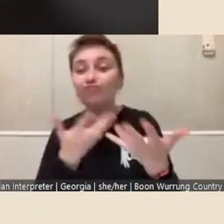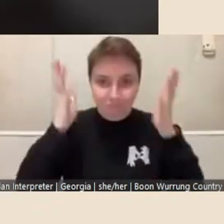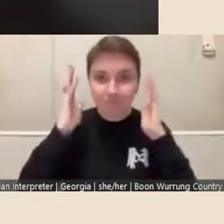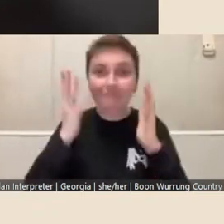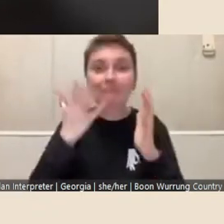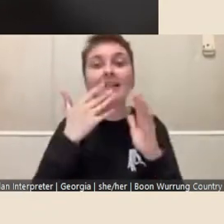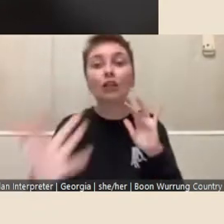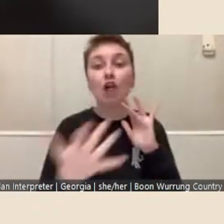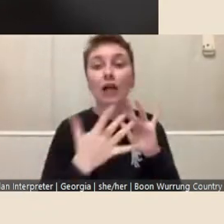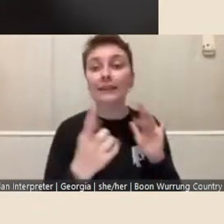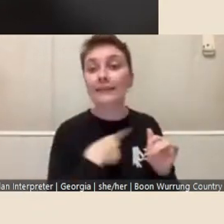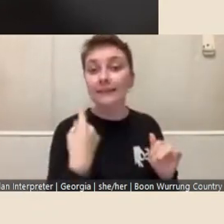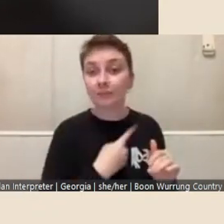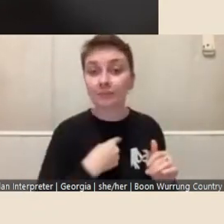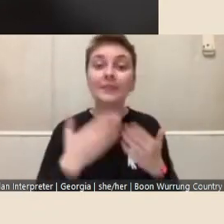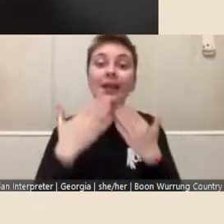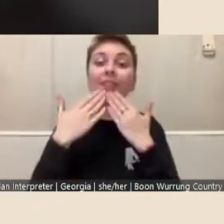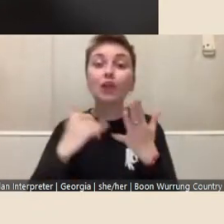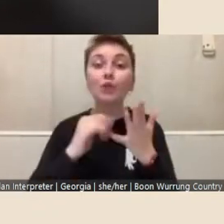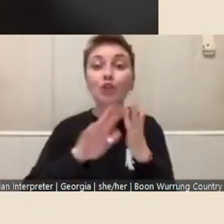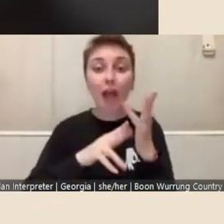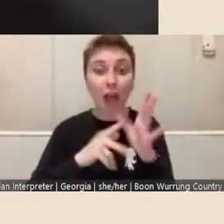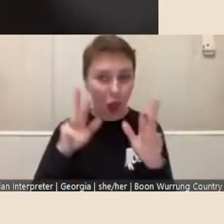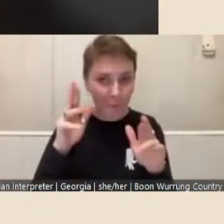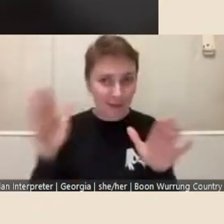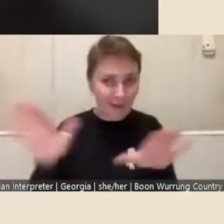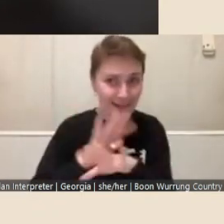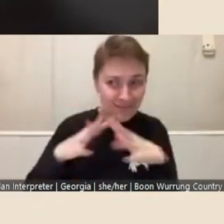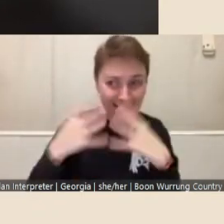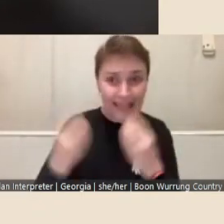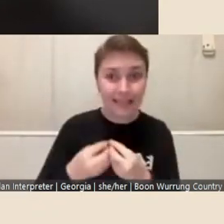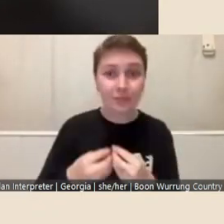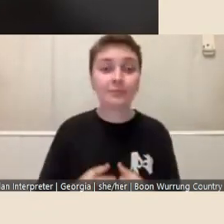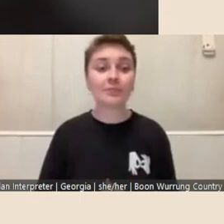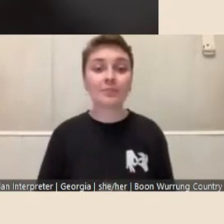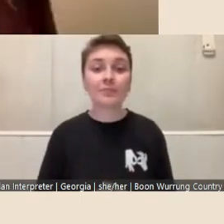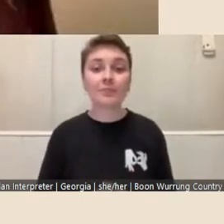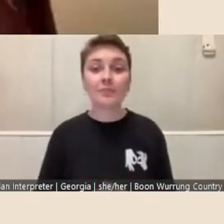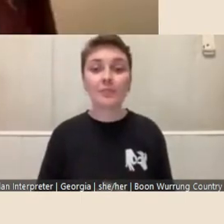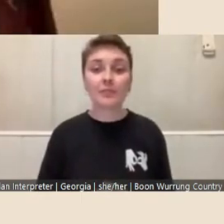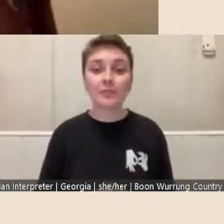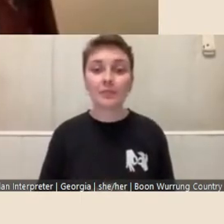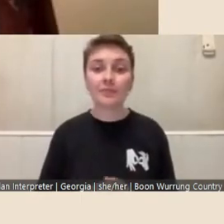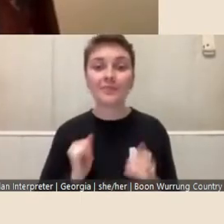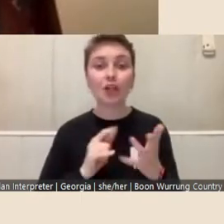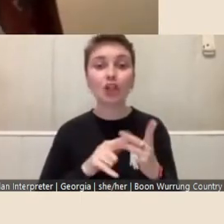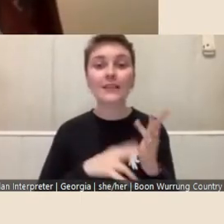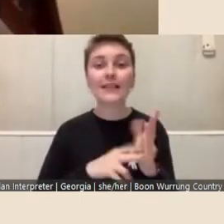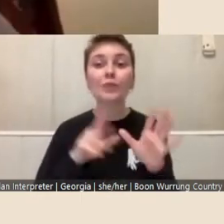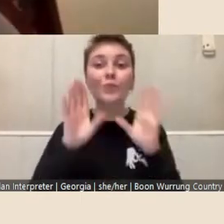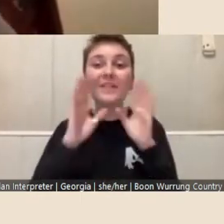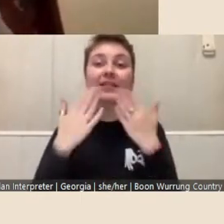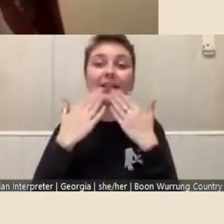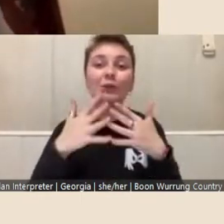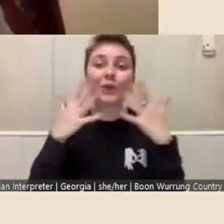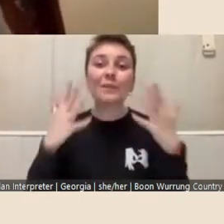Thanks Shona, I hope that covers everything. Shona: Wonderful, thank you so much Silvi... Silvi: back to you.